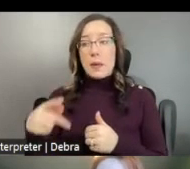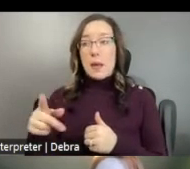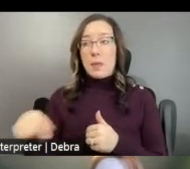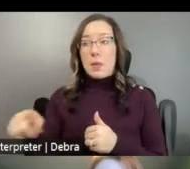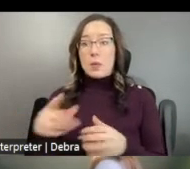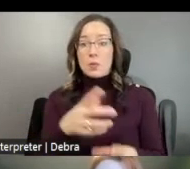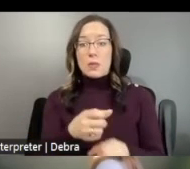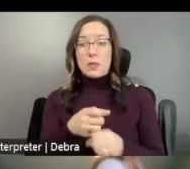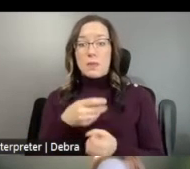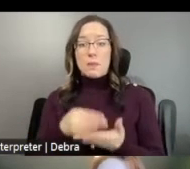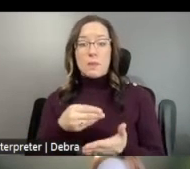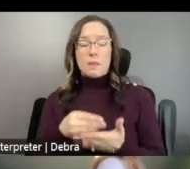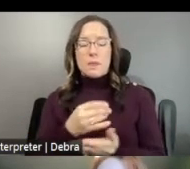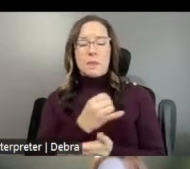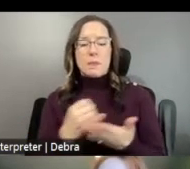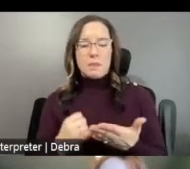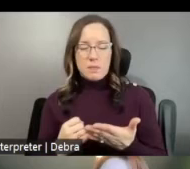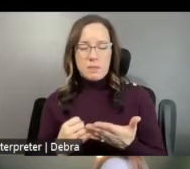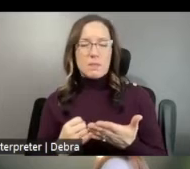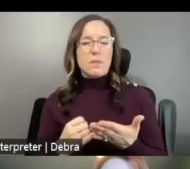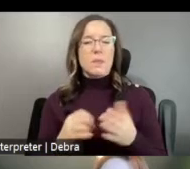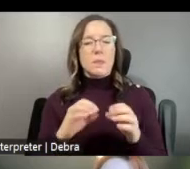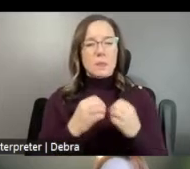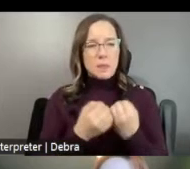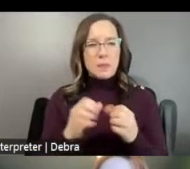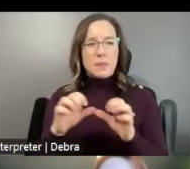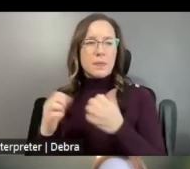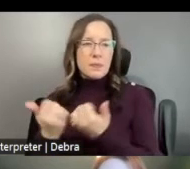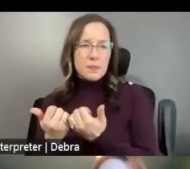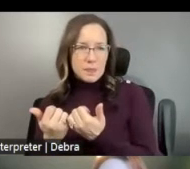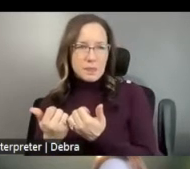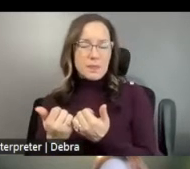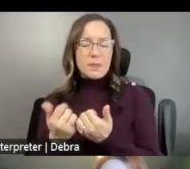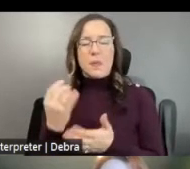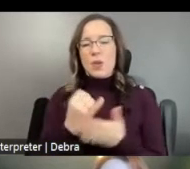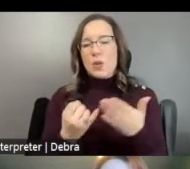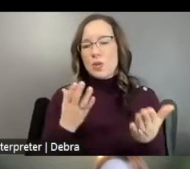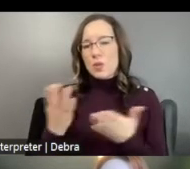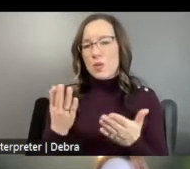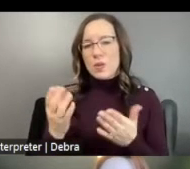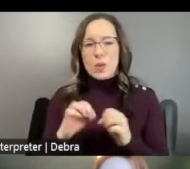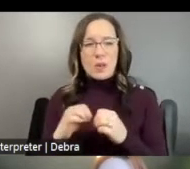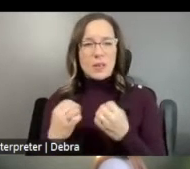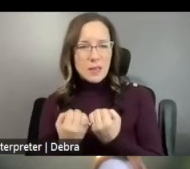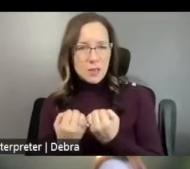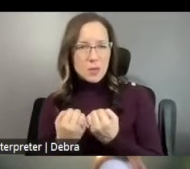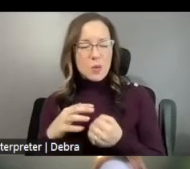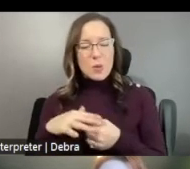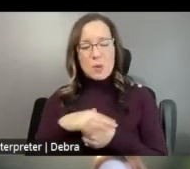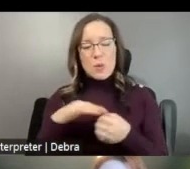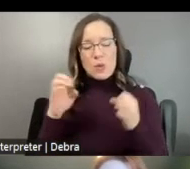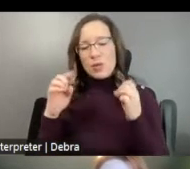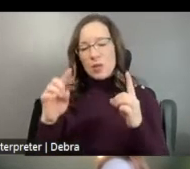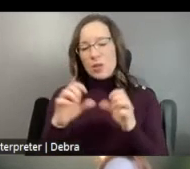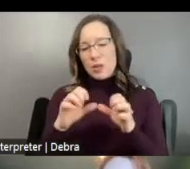ARTS ORGANIZATIONS, LOCAL ARTS AGENCIES, ART SERVICE ORGANIZATIONS, LOCAL EDUCATION AGENCIES,